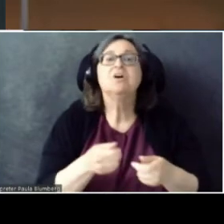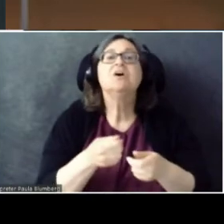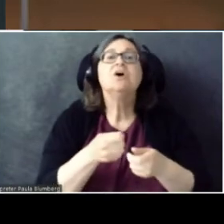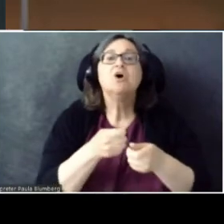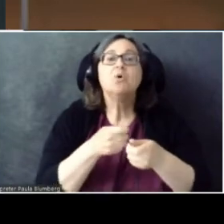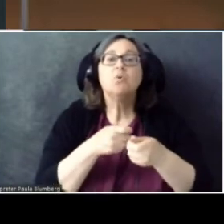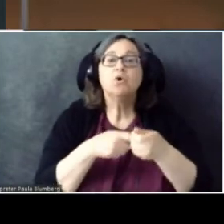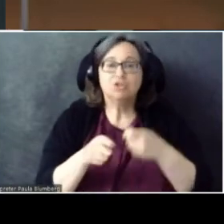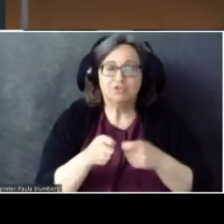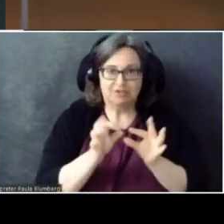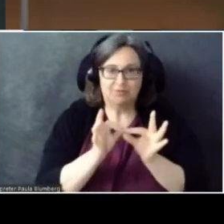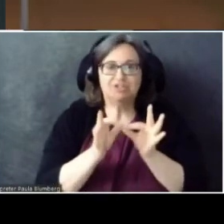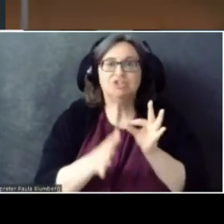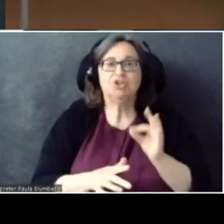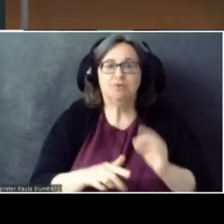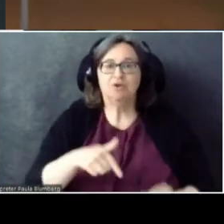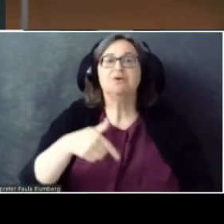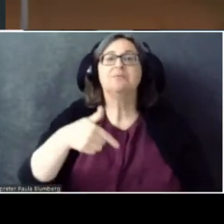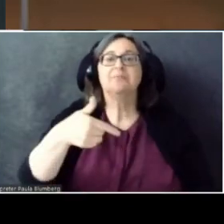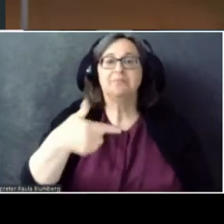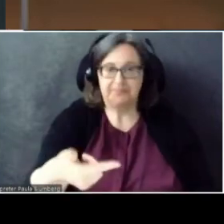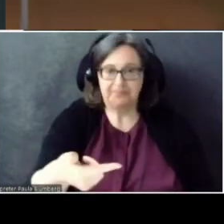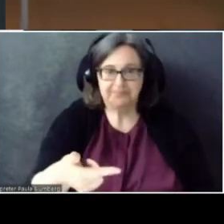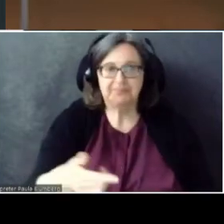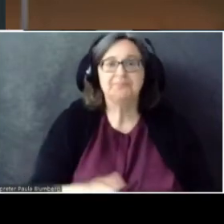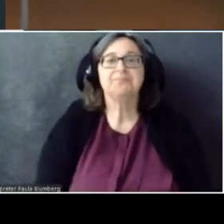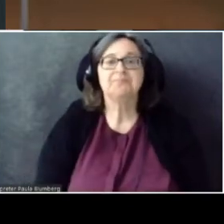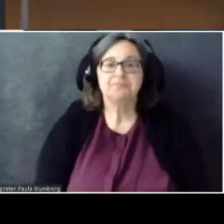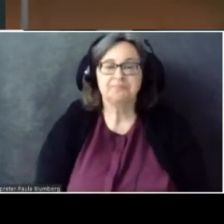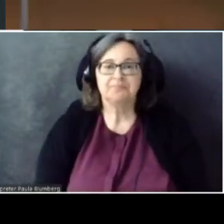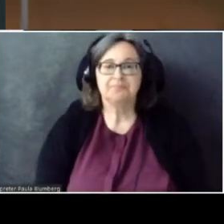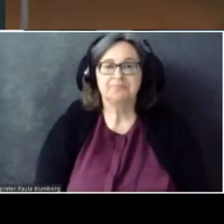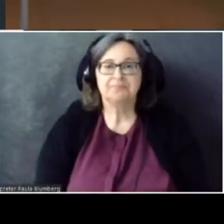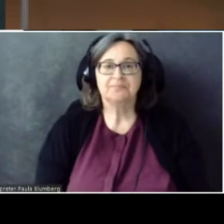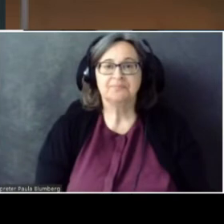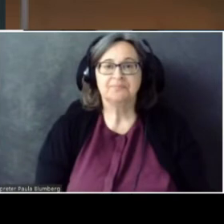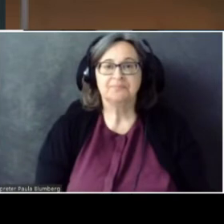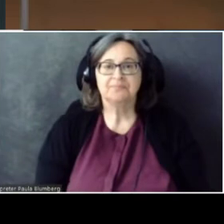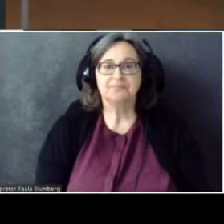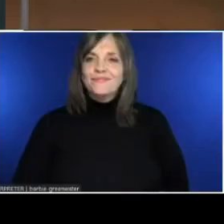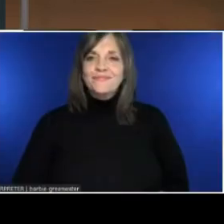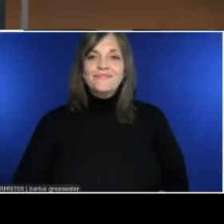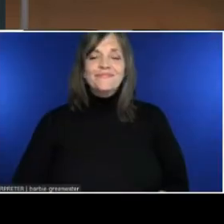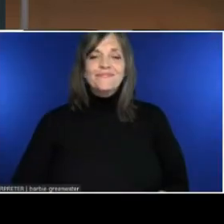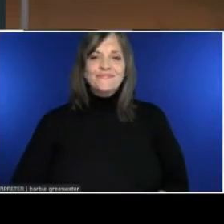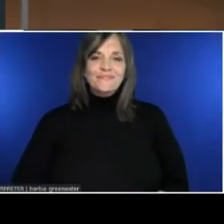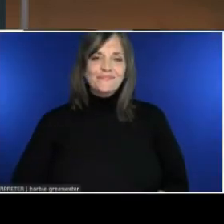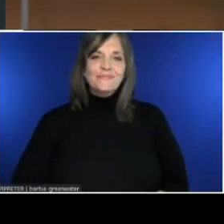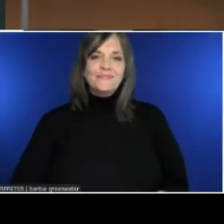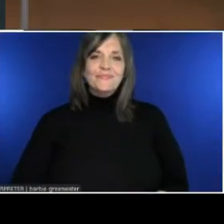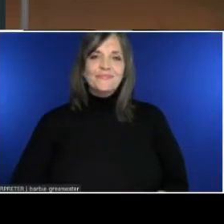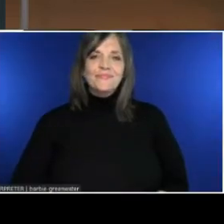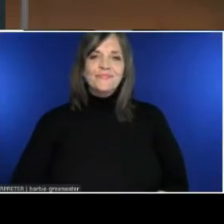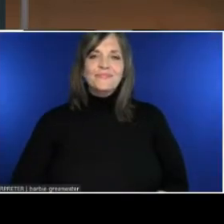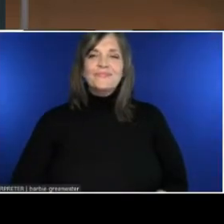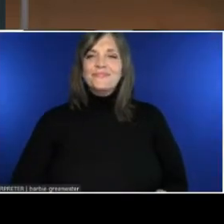After that, and actually I should mention that all throughout this time, I was on loan